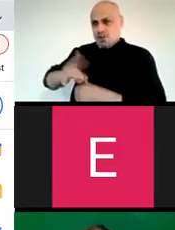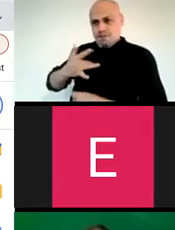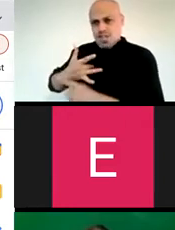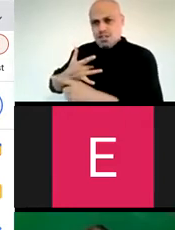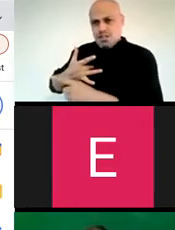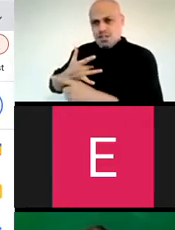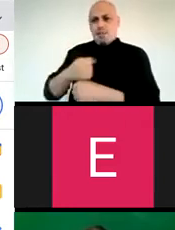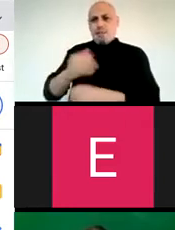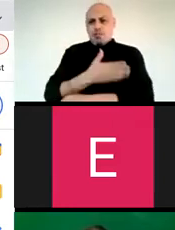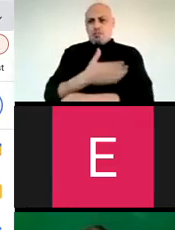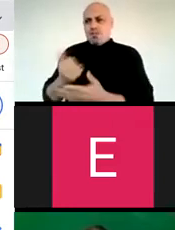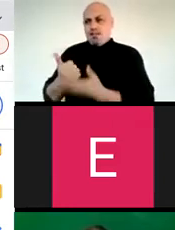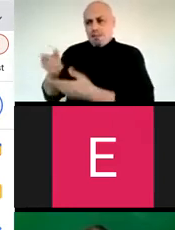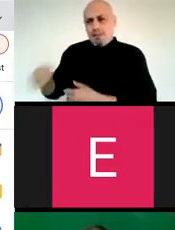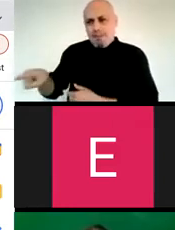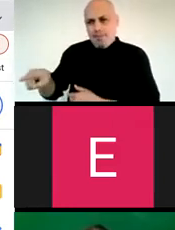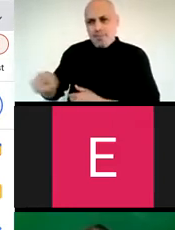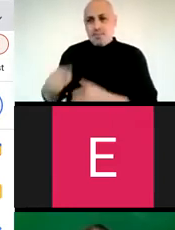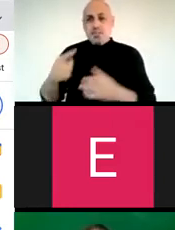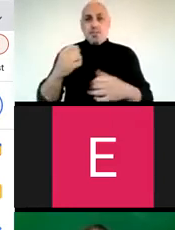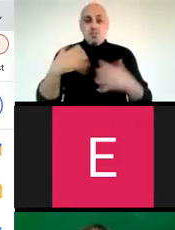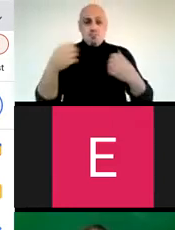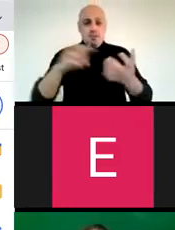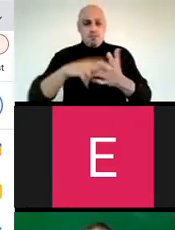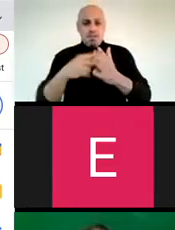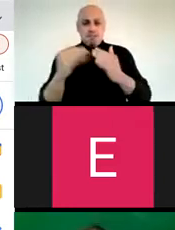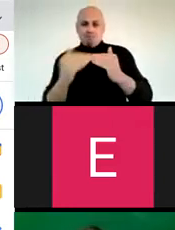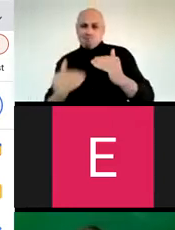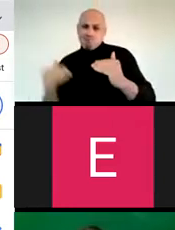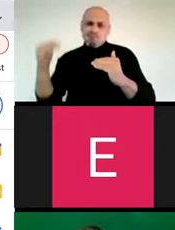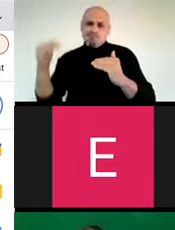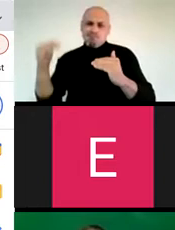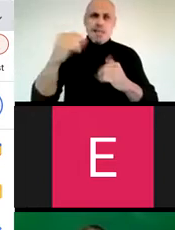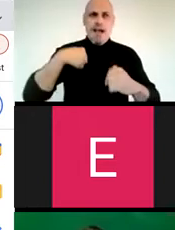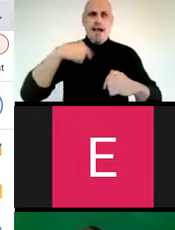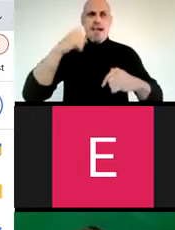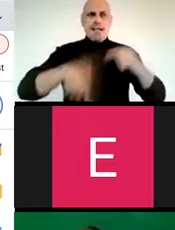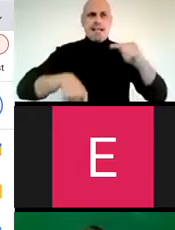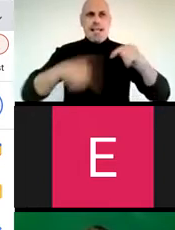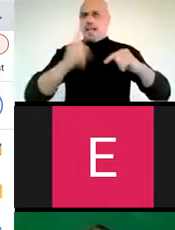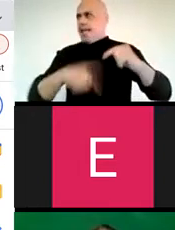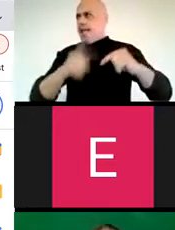nervous or pressure when making music. Being brave is taking the extra step and saying not